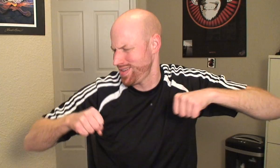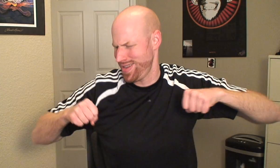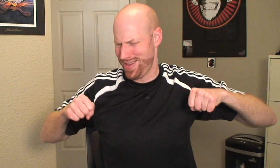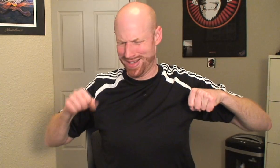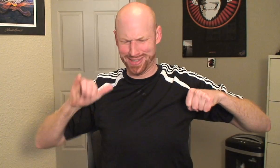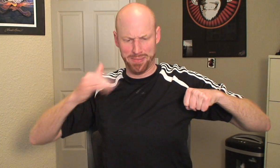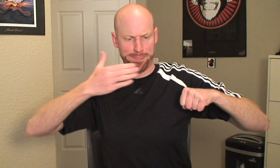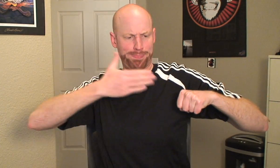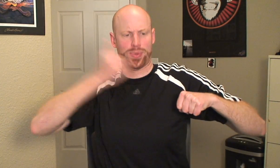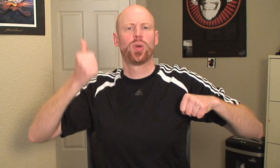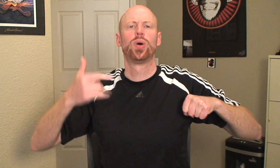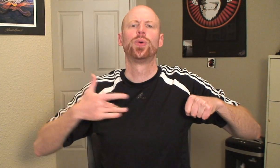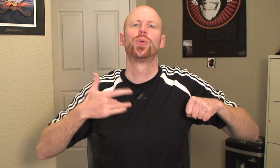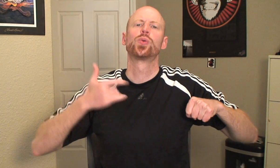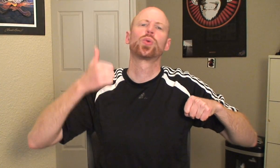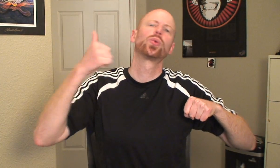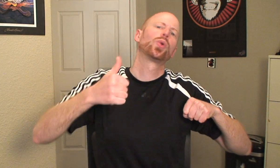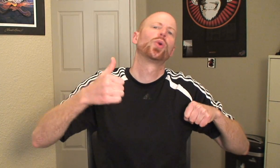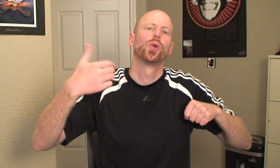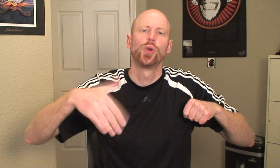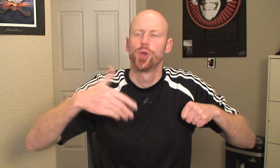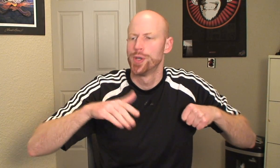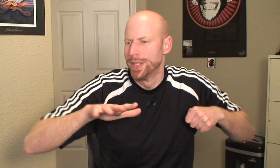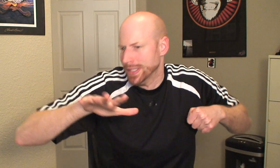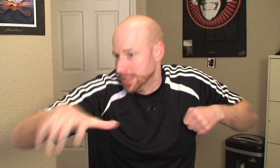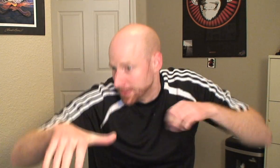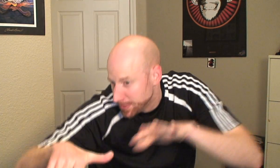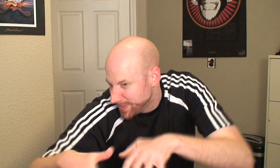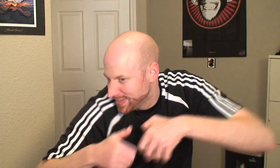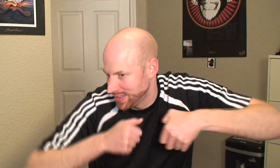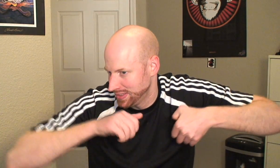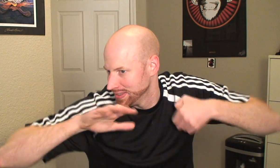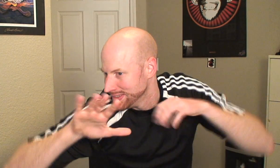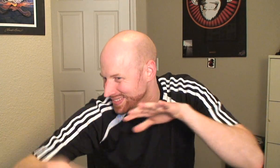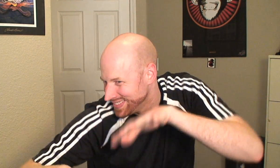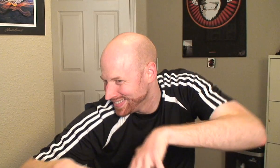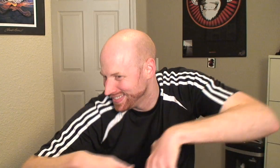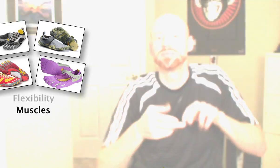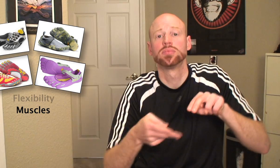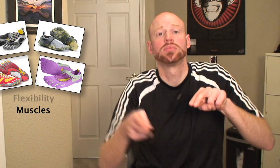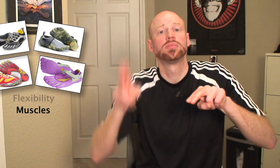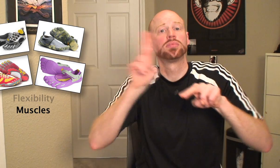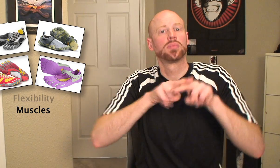to breathe a sigh of relief, flex its muscles, and dig down deep into each step, strengthening the muscles…